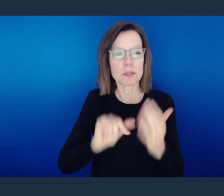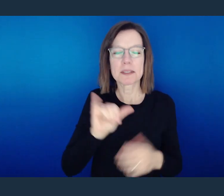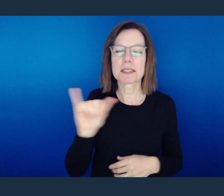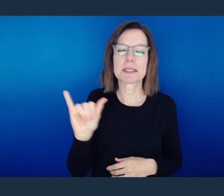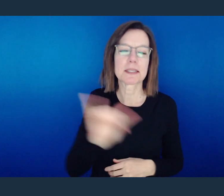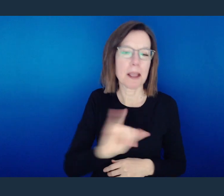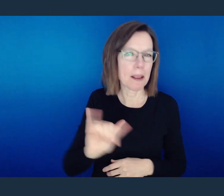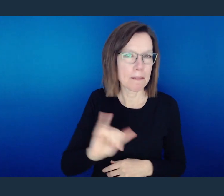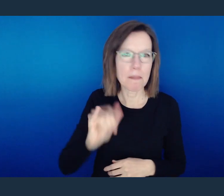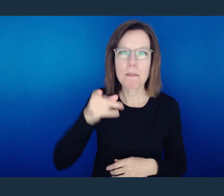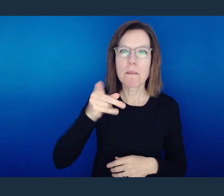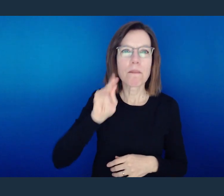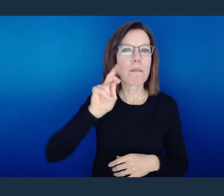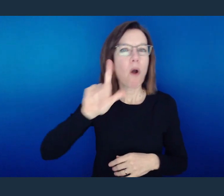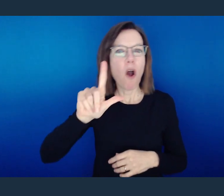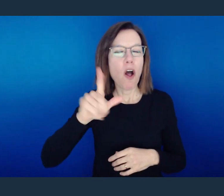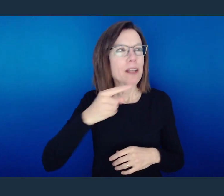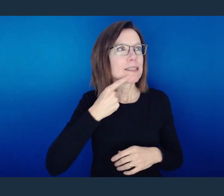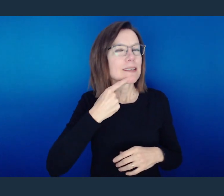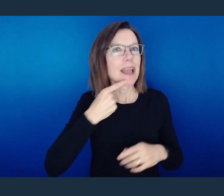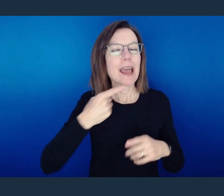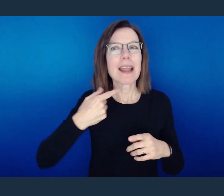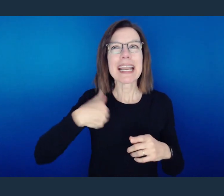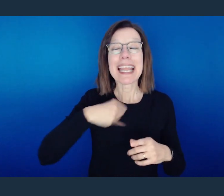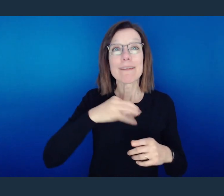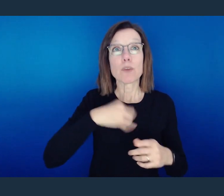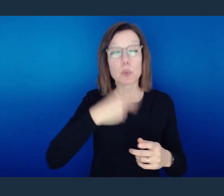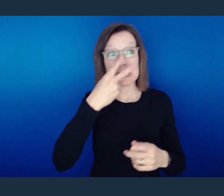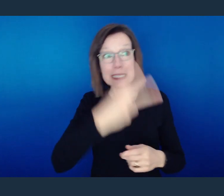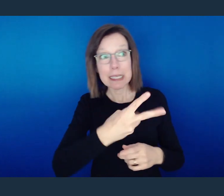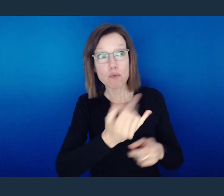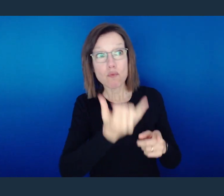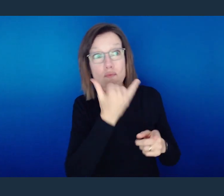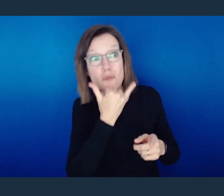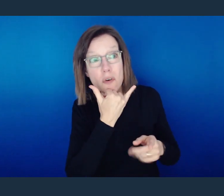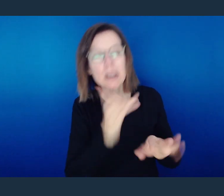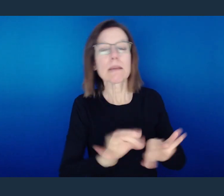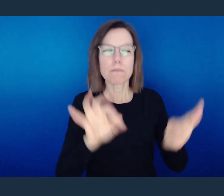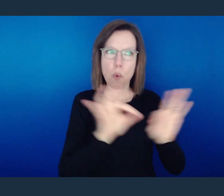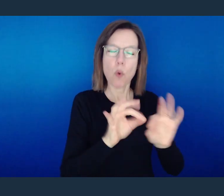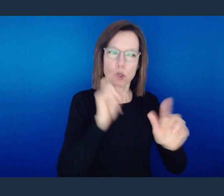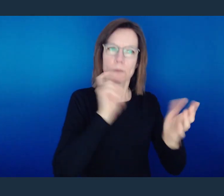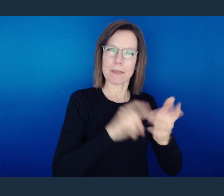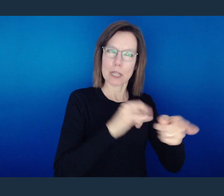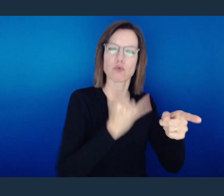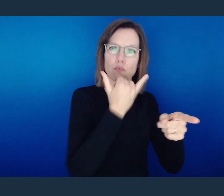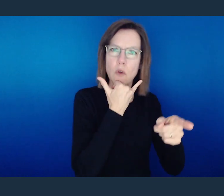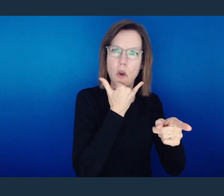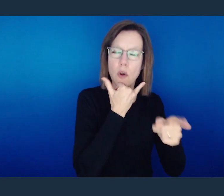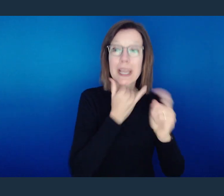We see the same thing here in this verse. It's where Paul is not saying that we should not call right, right and wrong, wrong.